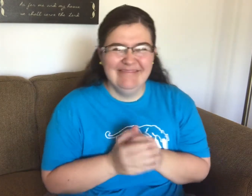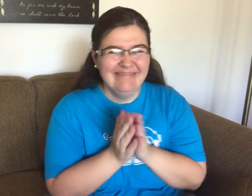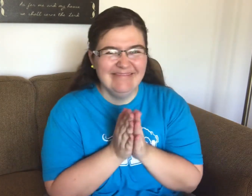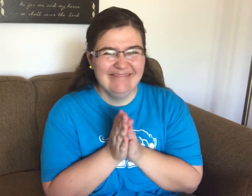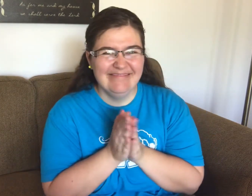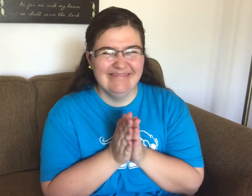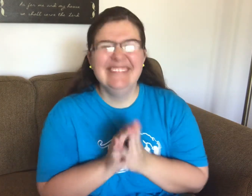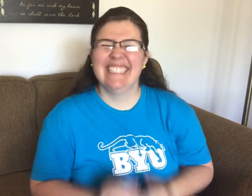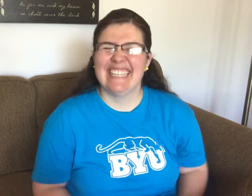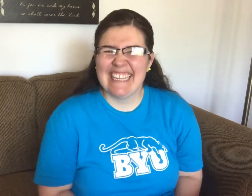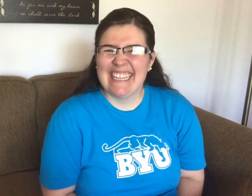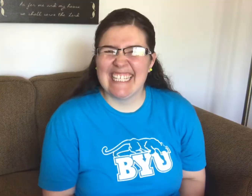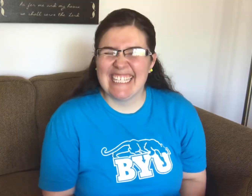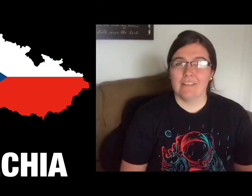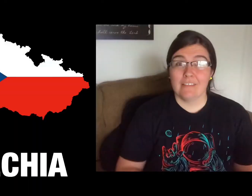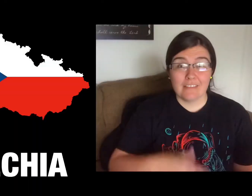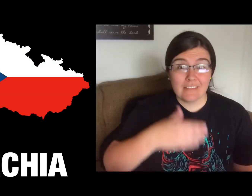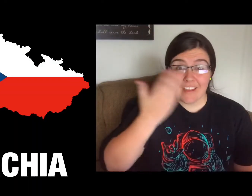*insert evil laugh here ;)